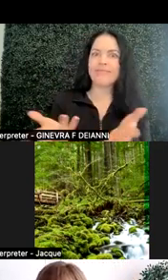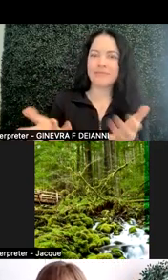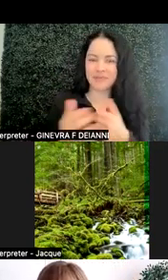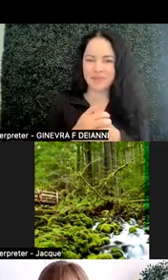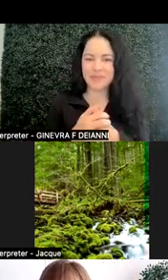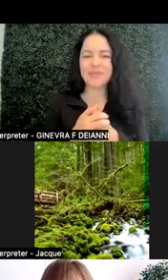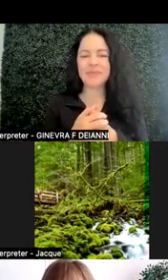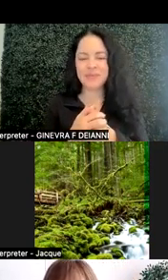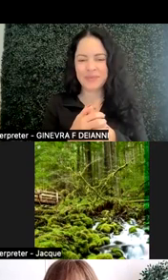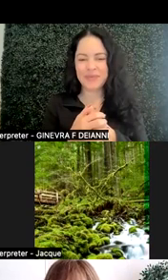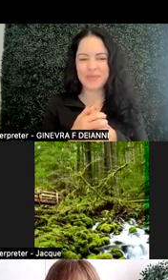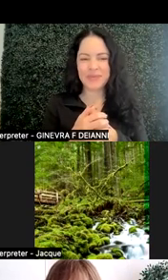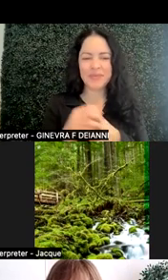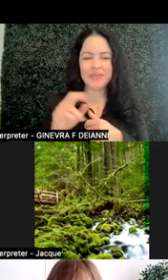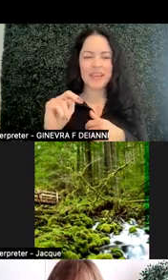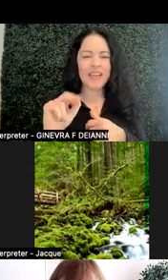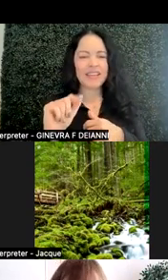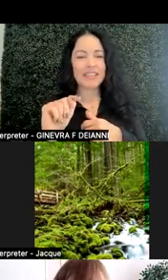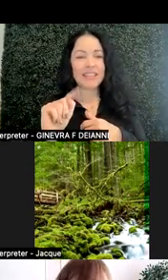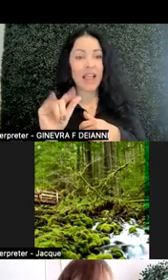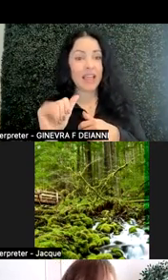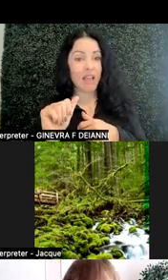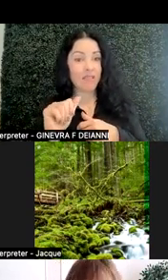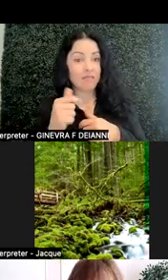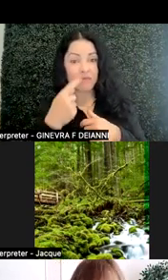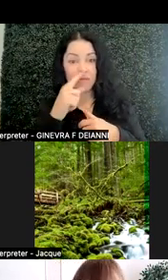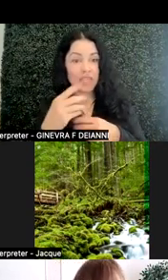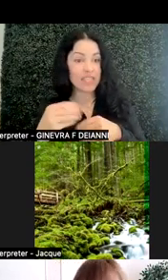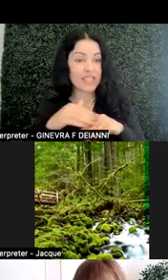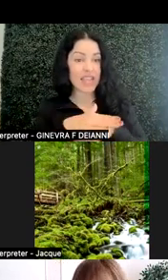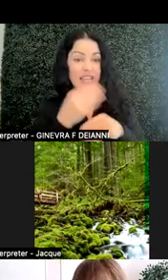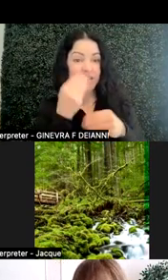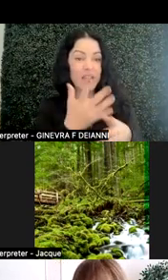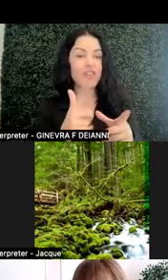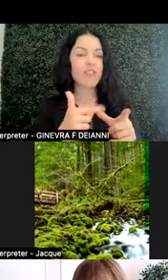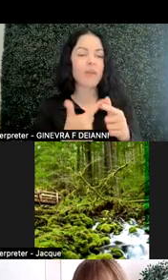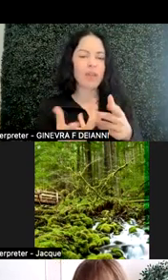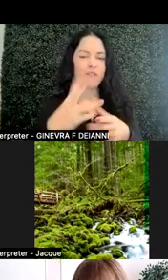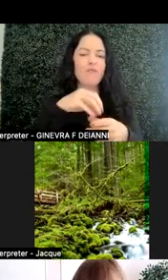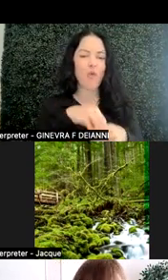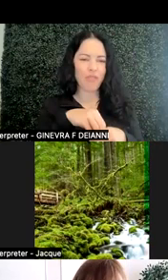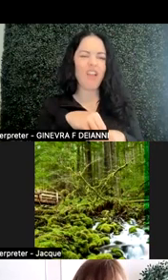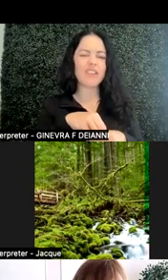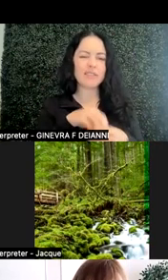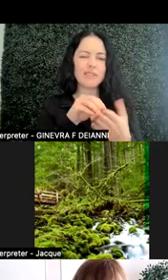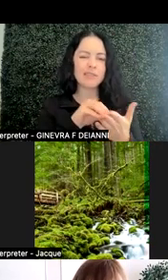And Natalya, if you'd like to send just some information we could pull that into the proceedings as well. And people might like to see it there as well.